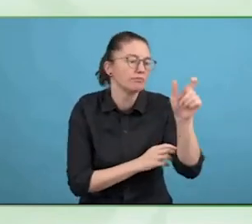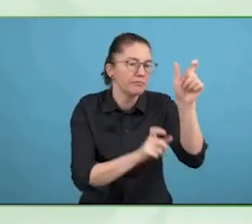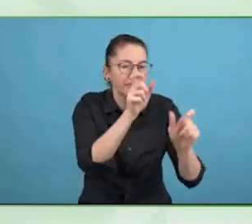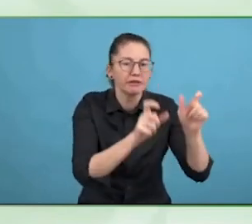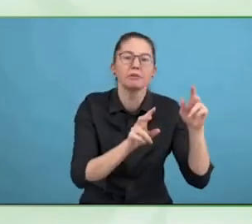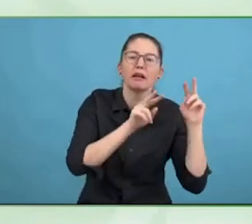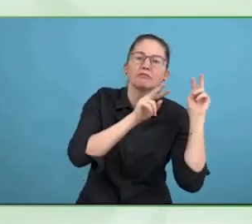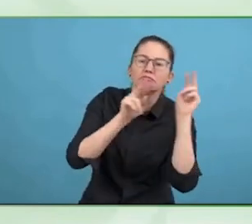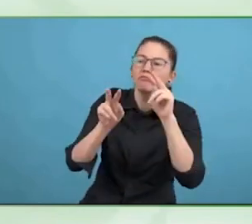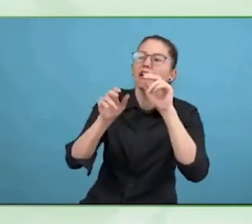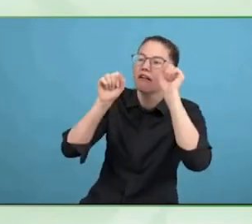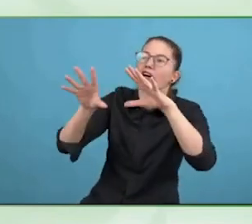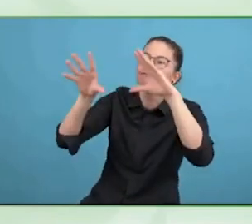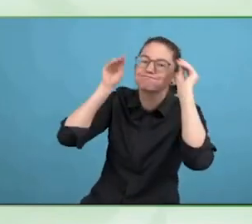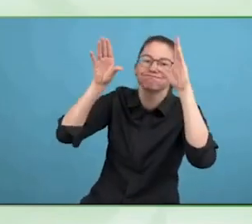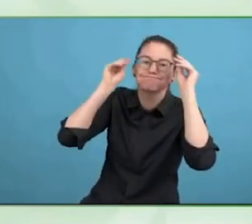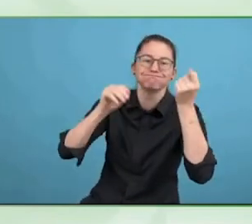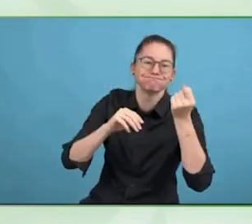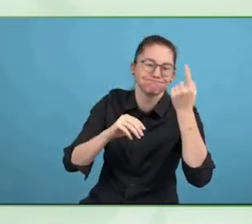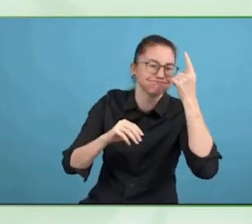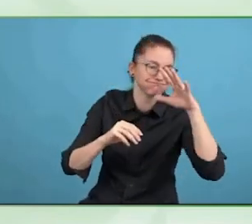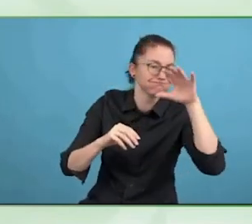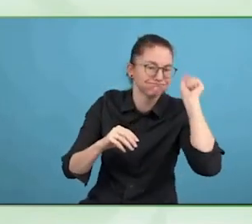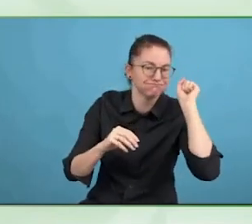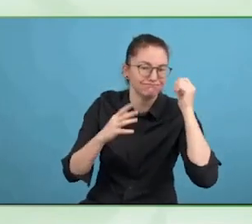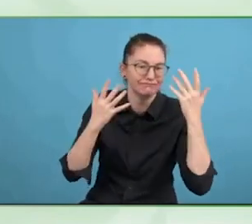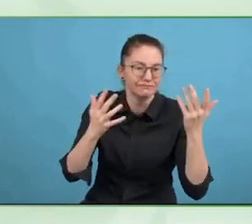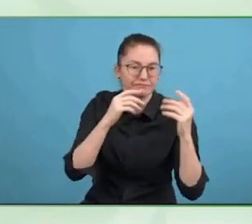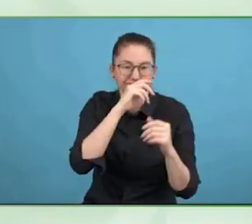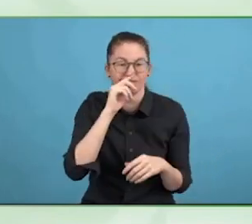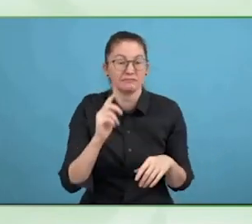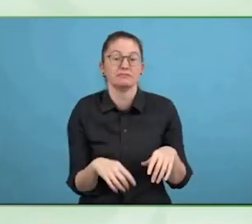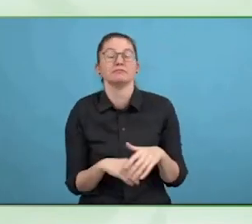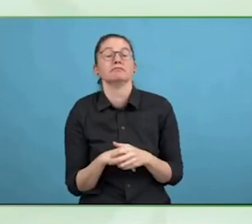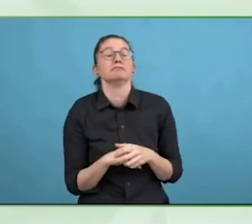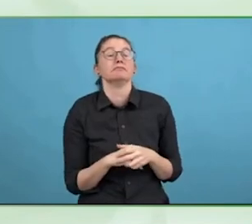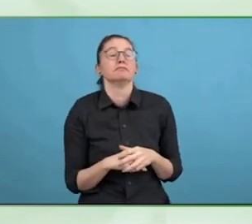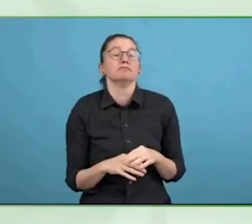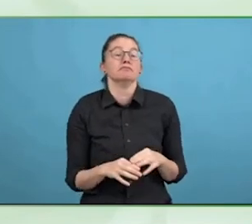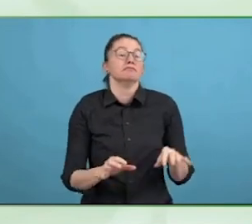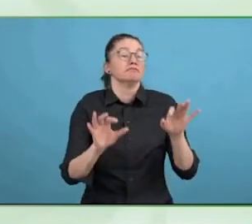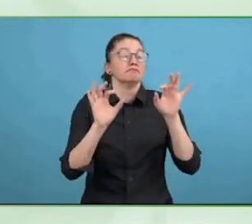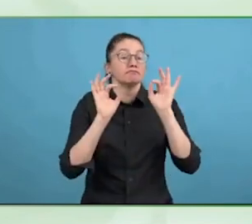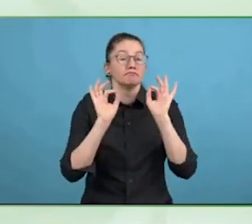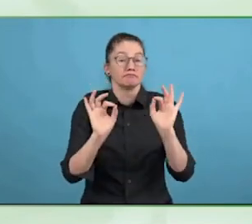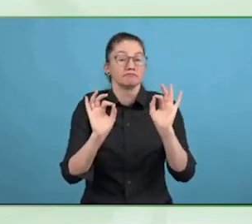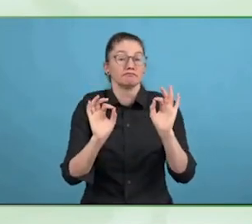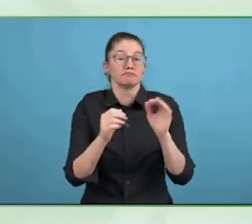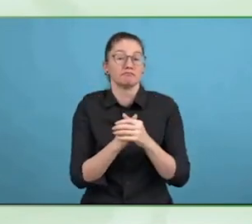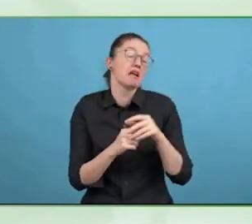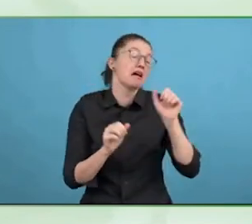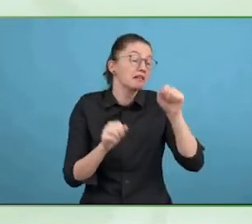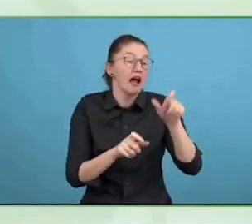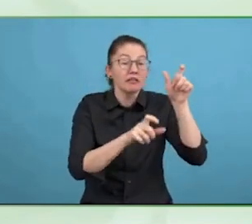you should do everything possible to make sure everyone we want is consuming that content. Whatever means necessary.